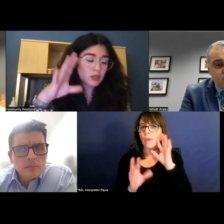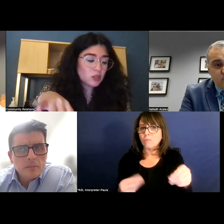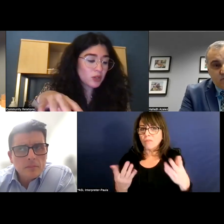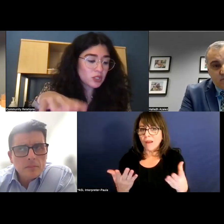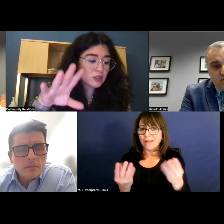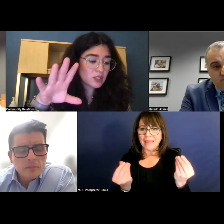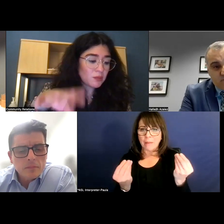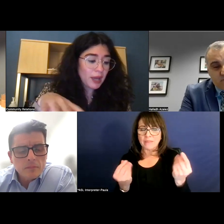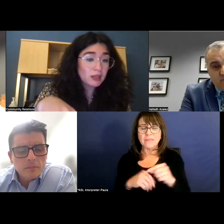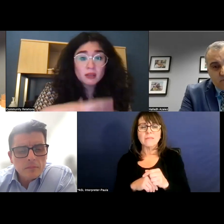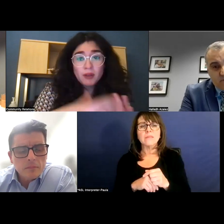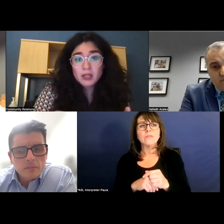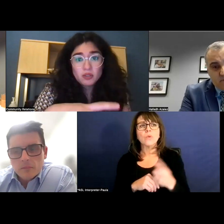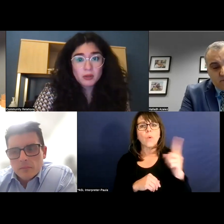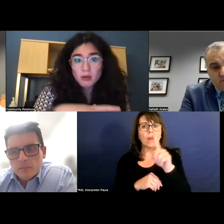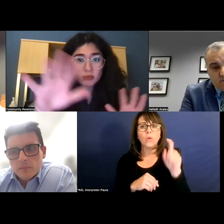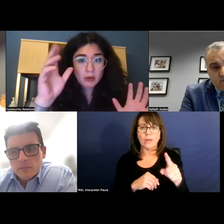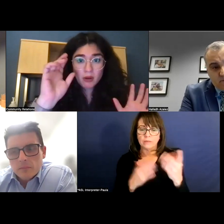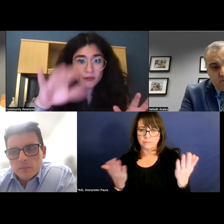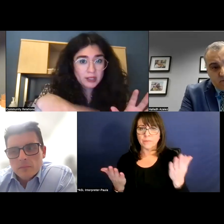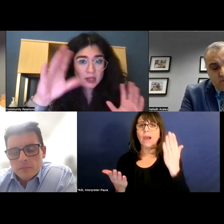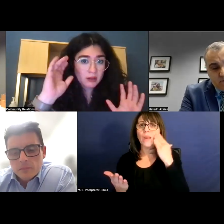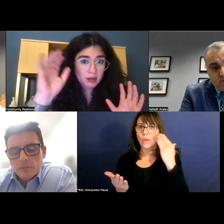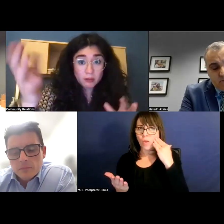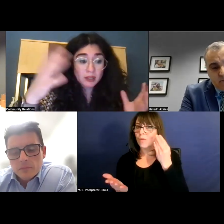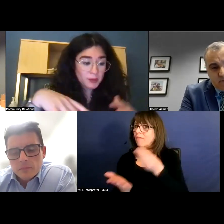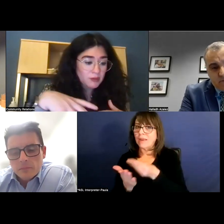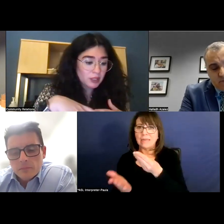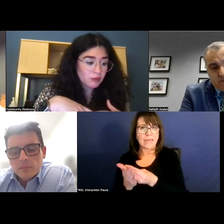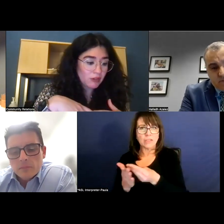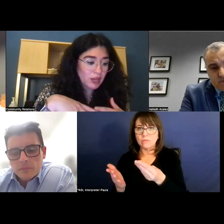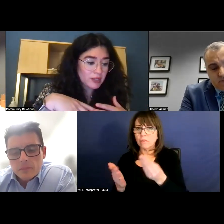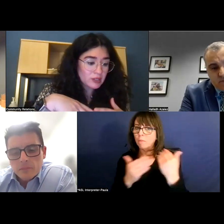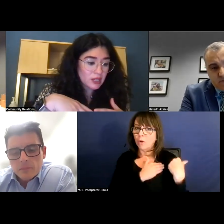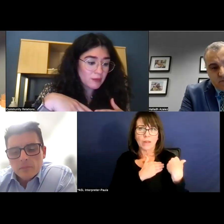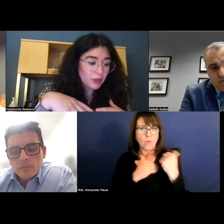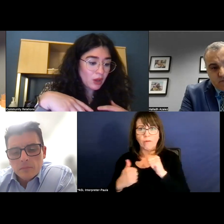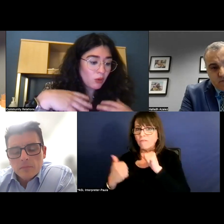And so this question is despite the financial burden that we're all facing, but specifically in Round Rock ISD,